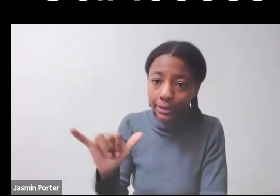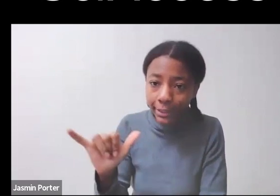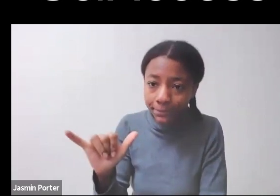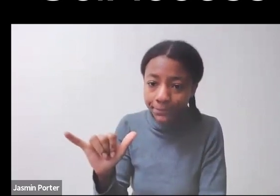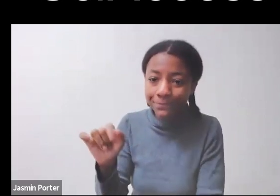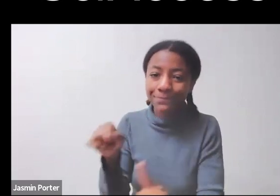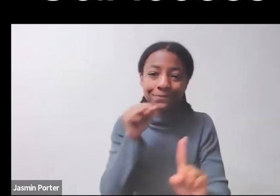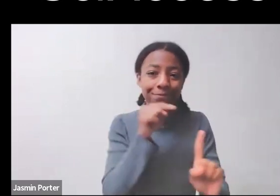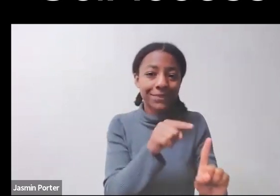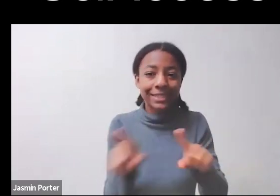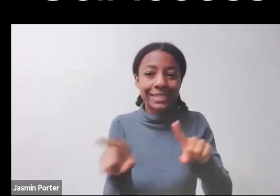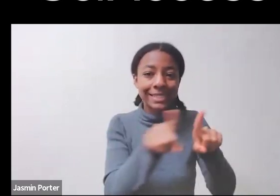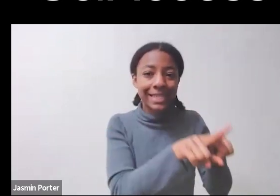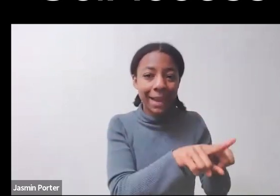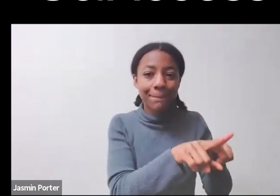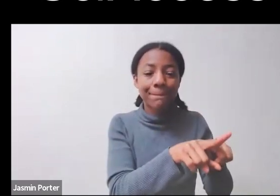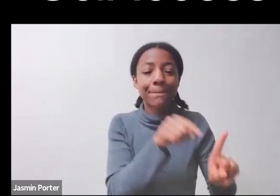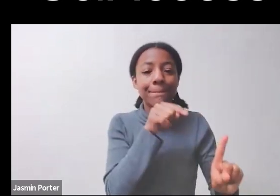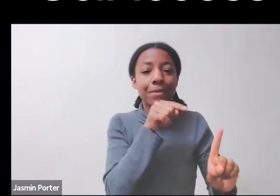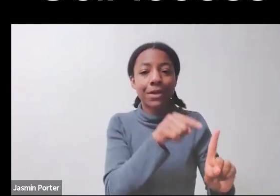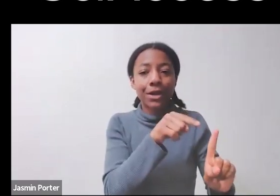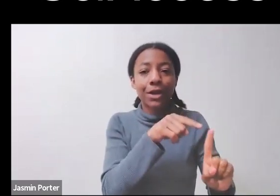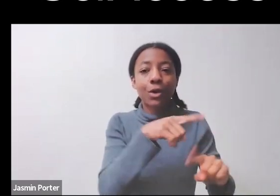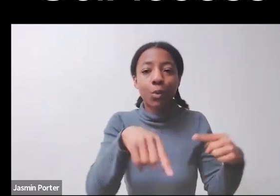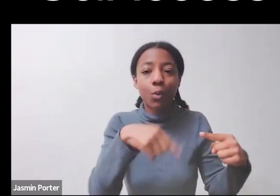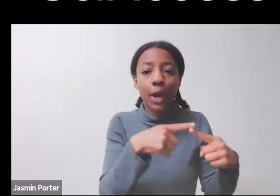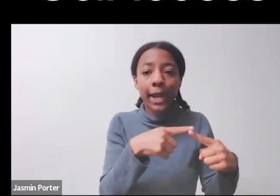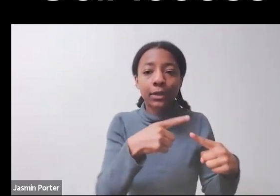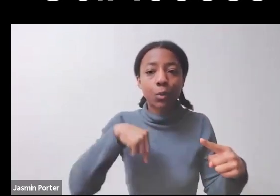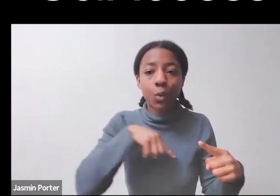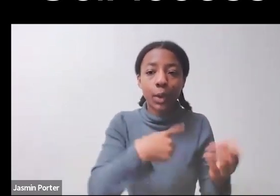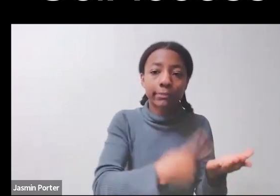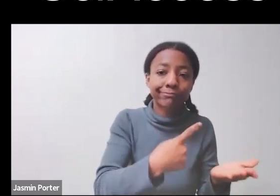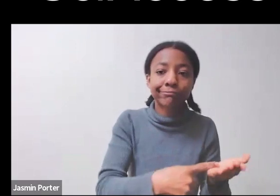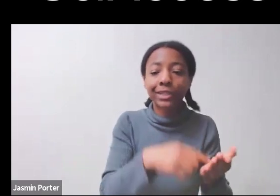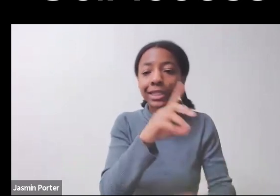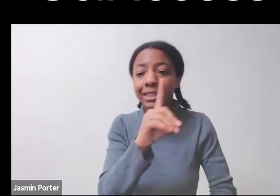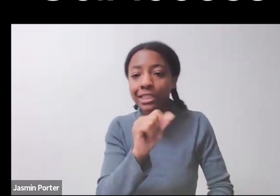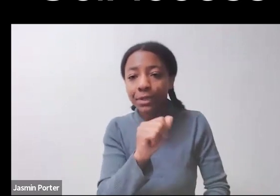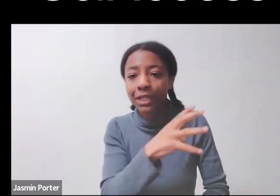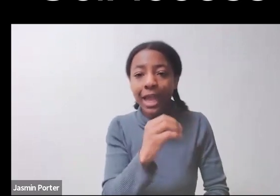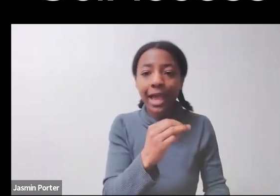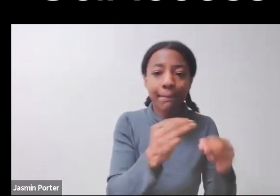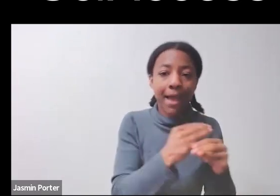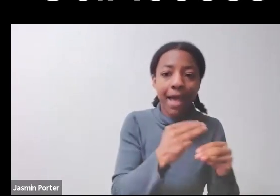what it actually means to talk about disability in math. That doesn't necessarily create space for a lot of members